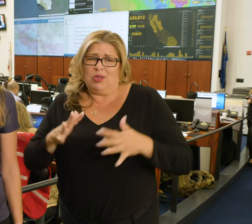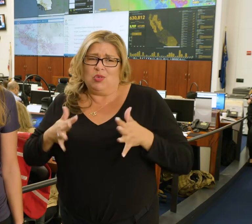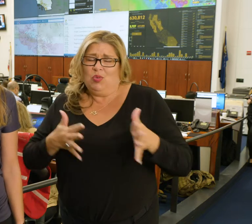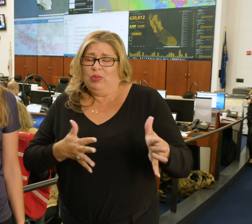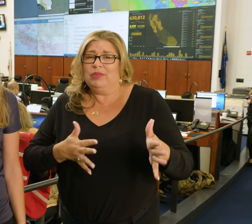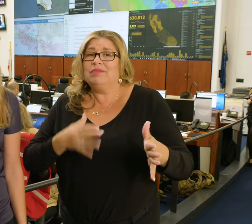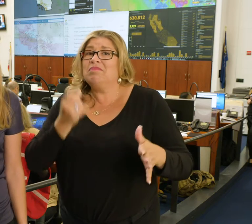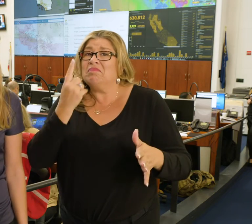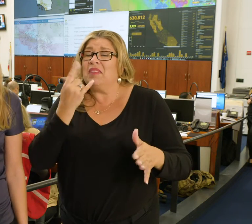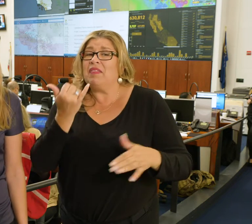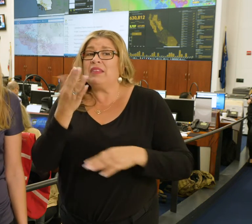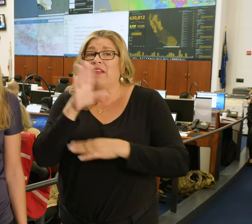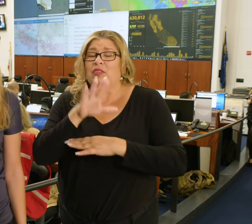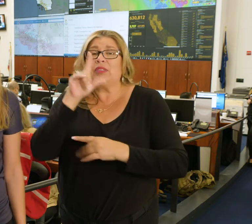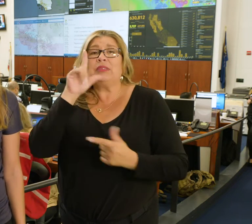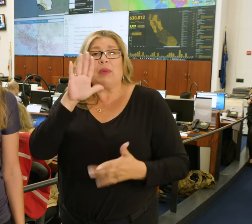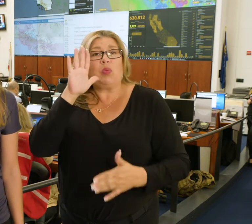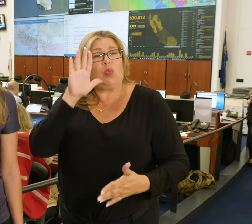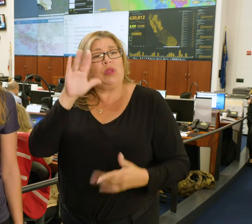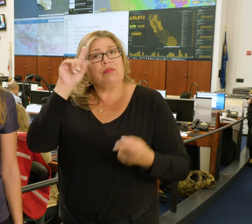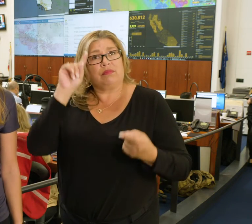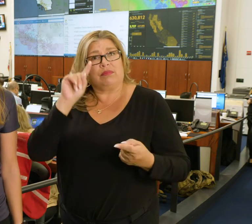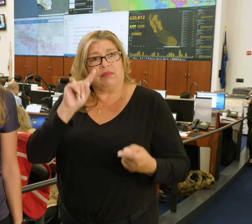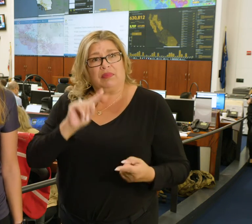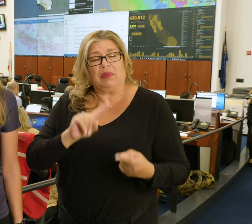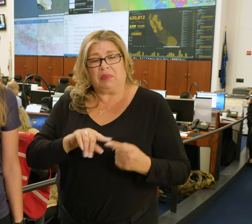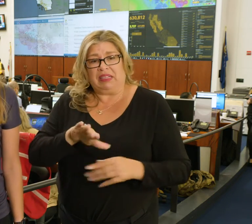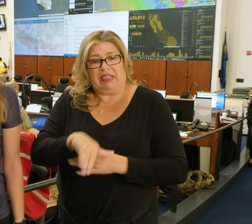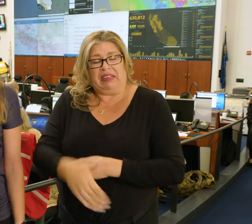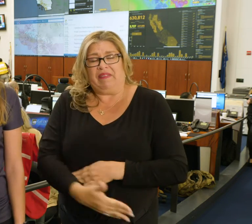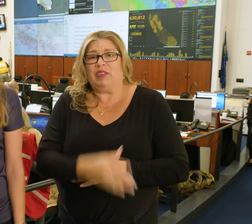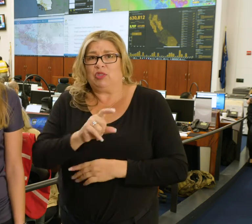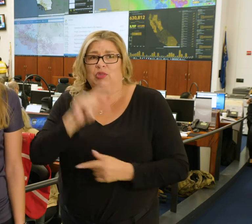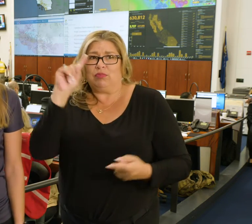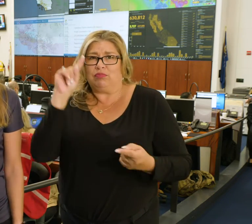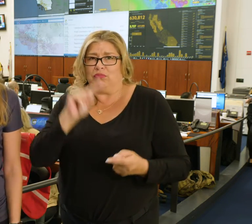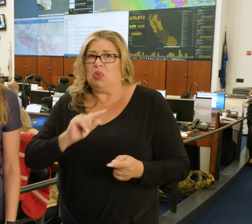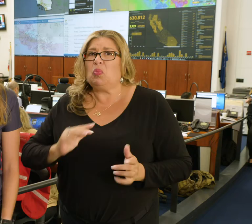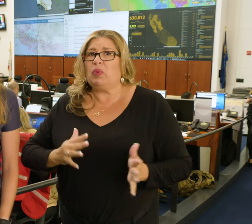decrease this afternoon and through the evening hours we have been seeing pretty